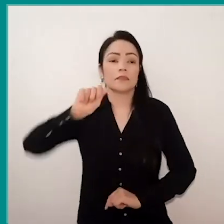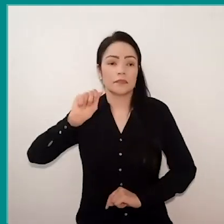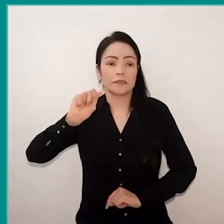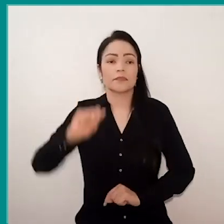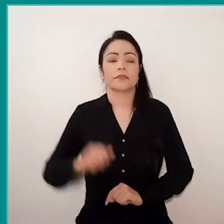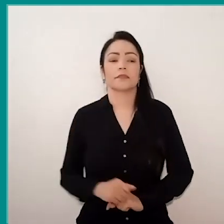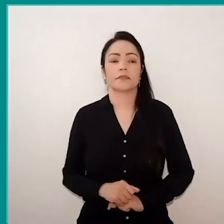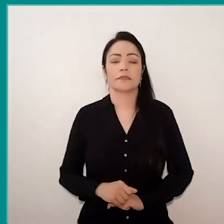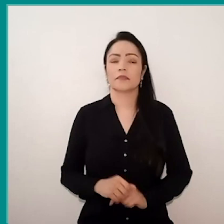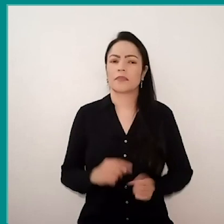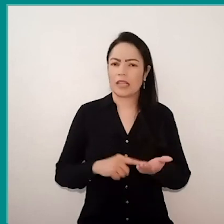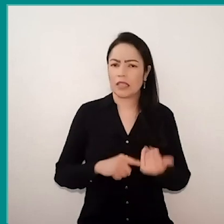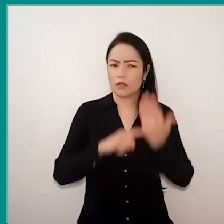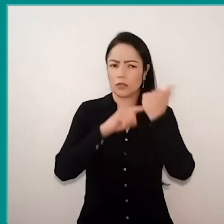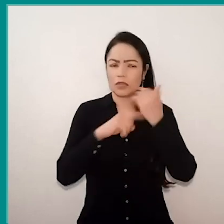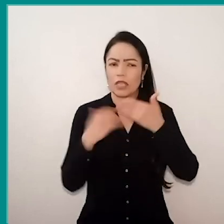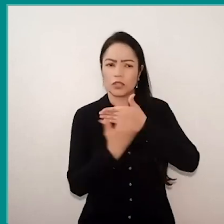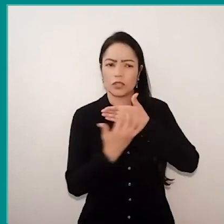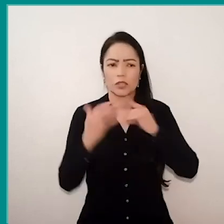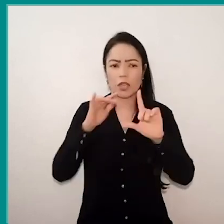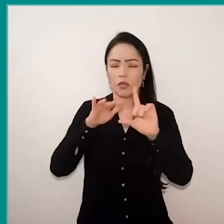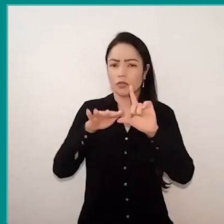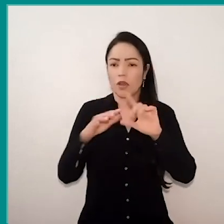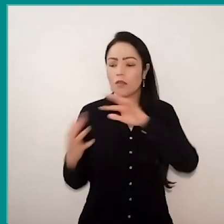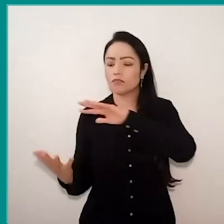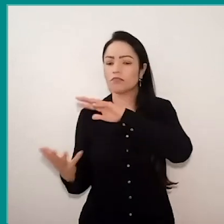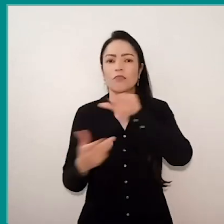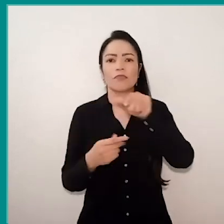"Digital technology is part of youth world and often